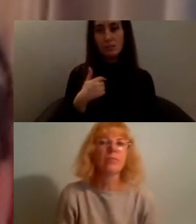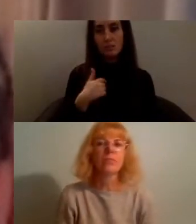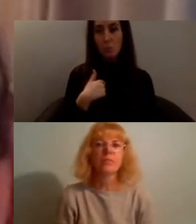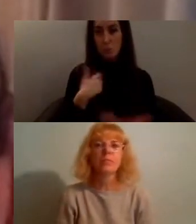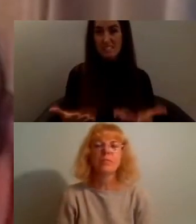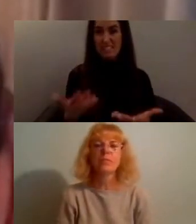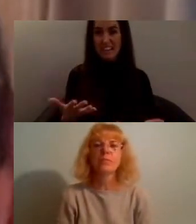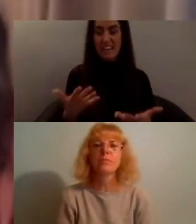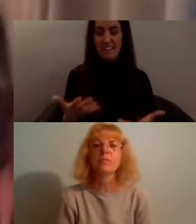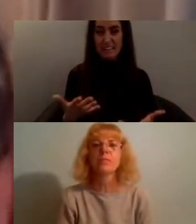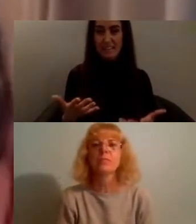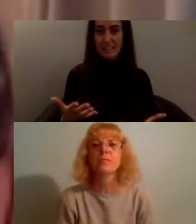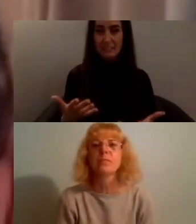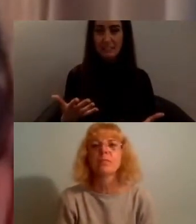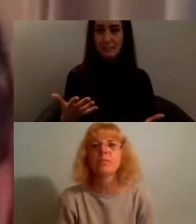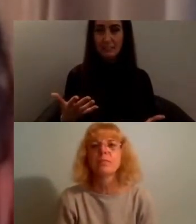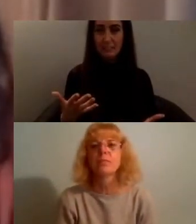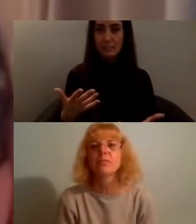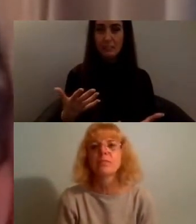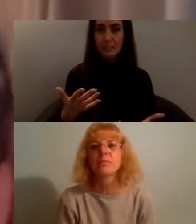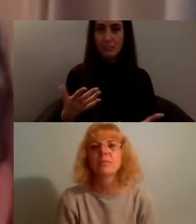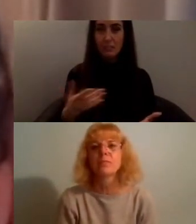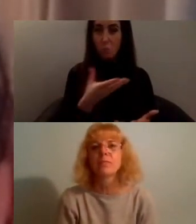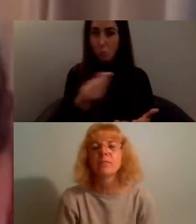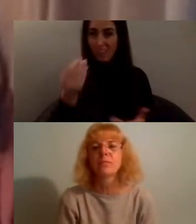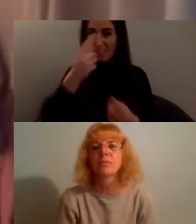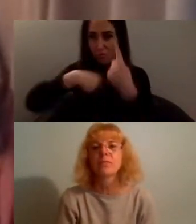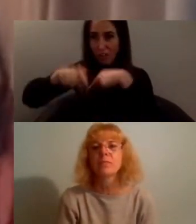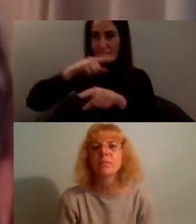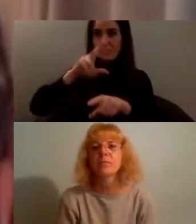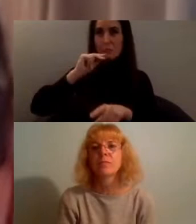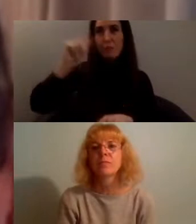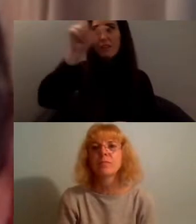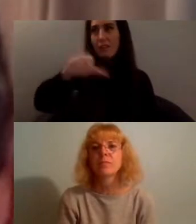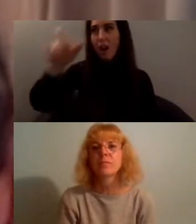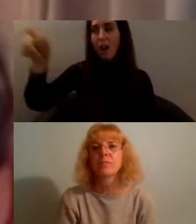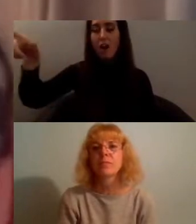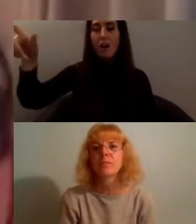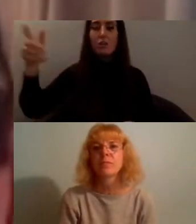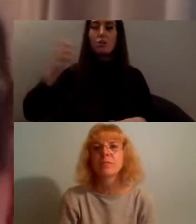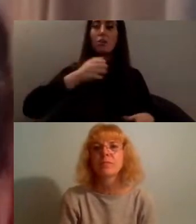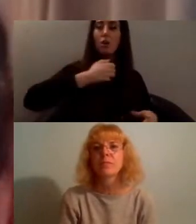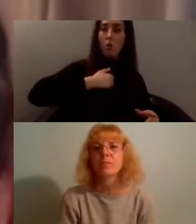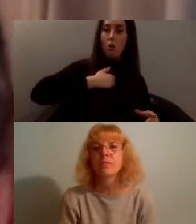with our beautiful speakers is what do we as change makers and allies